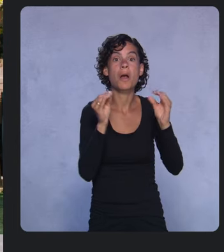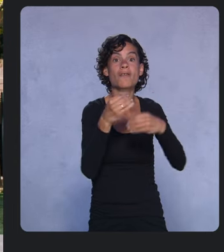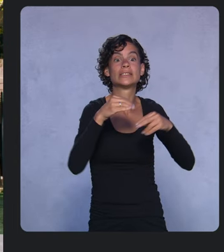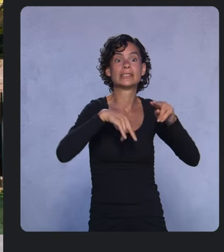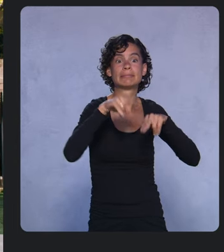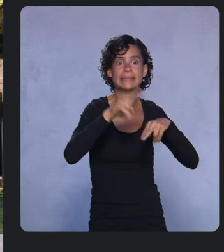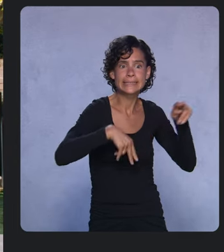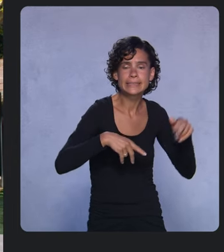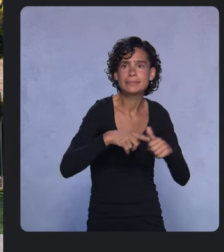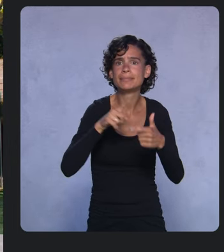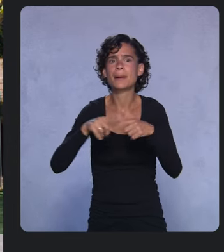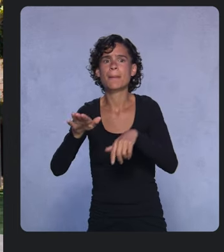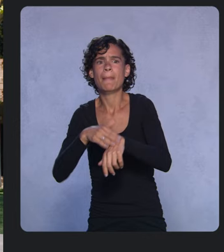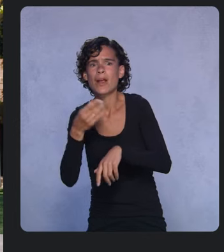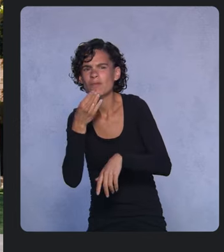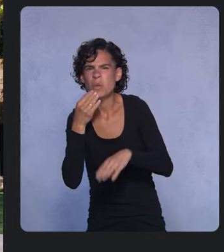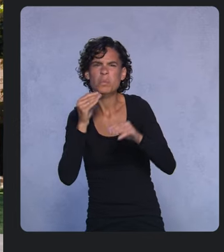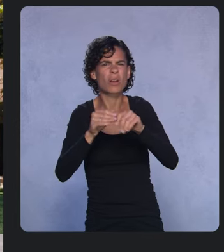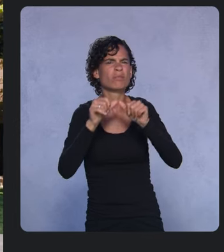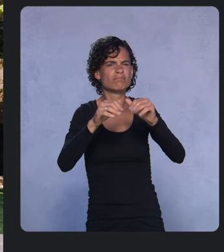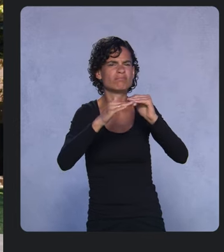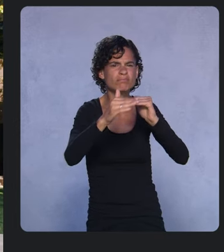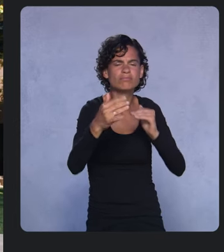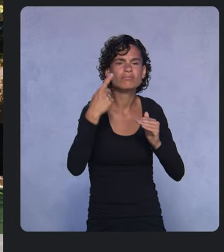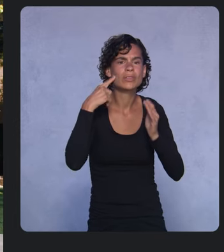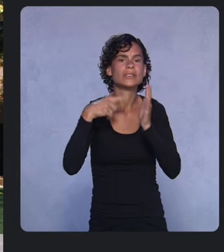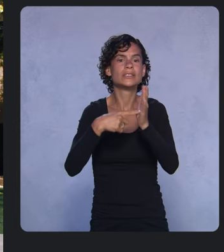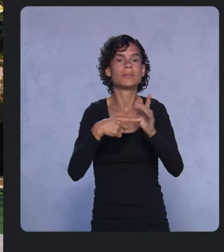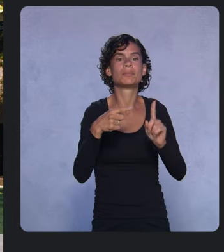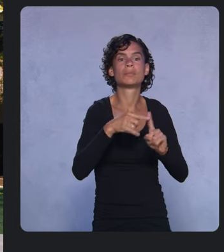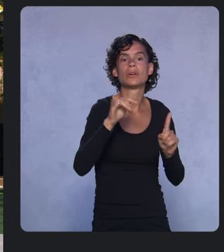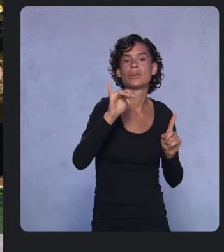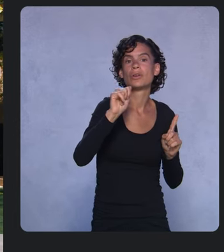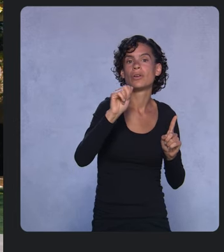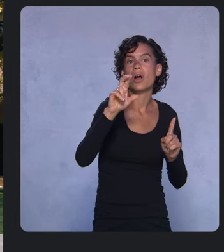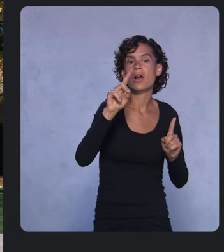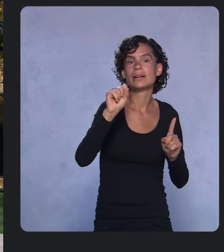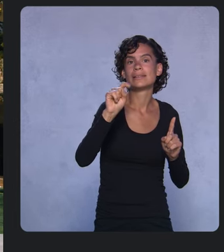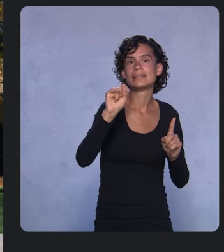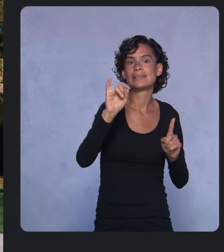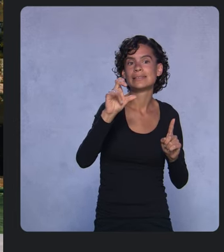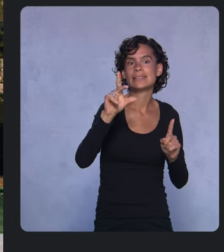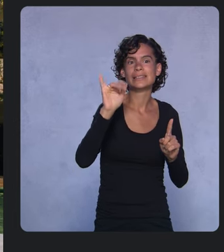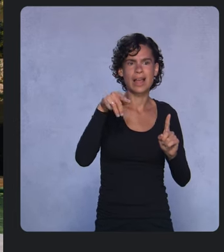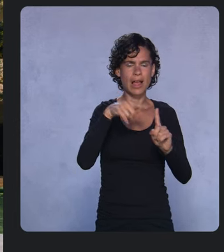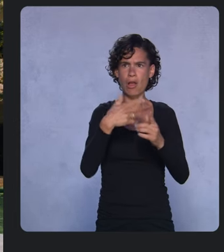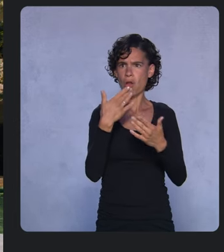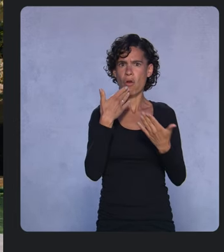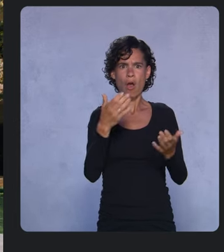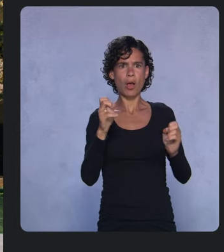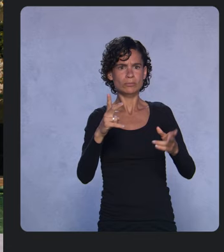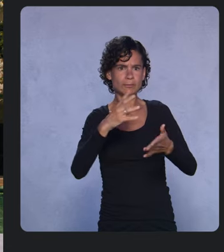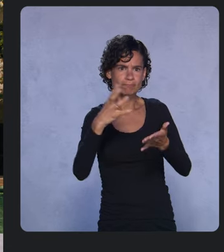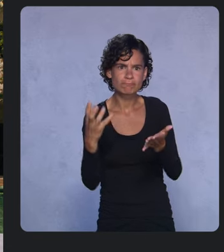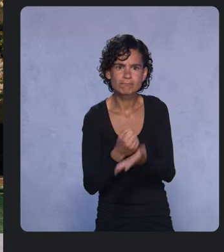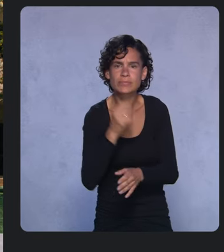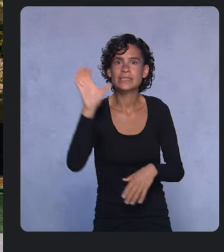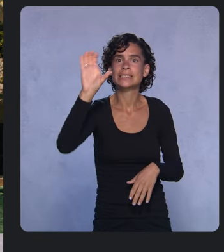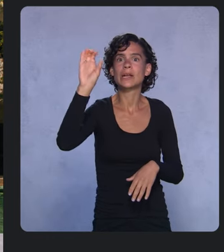These are companies like Yard Stick, who saw there was a huge opportunity to store CO2 from the atmosphere in the soil and decided to build the tools